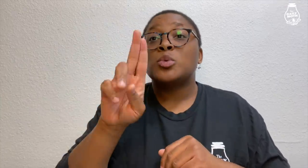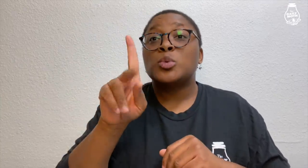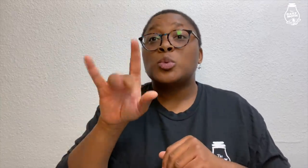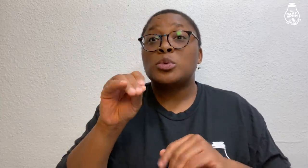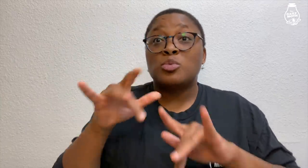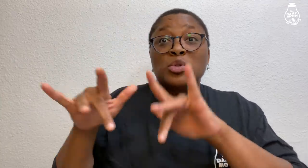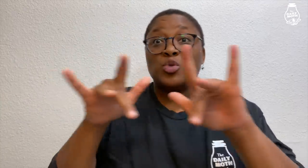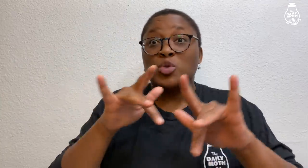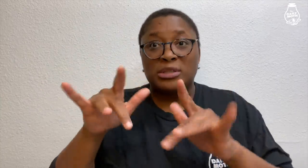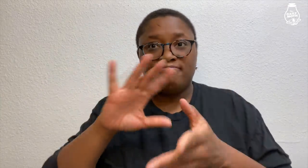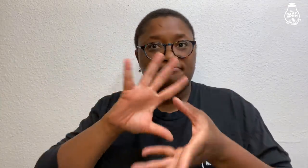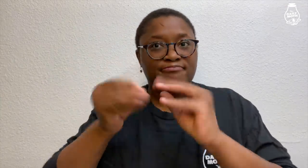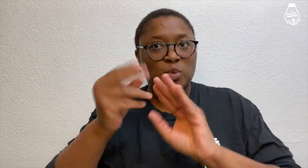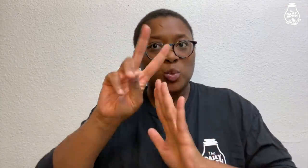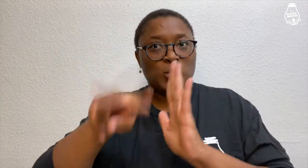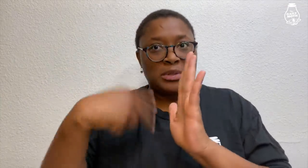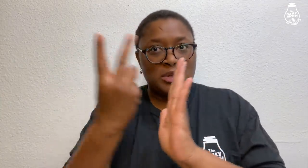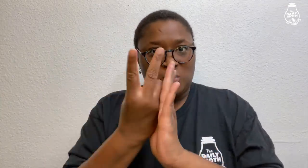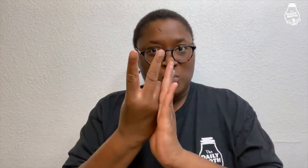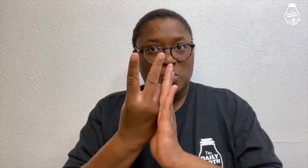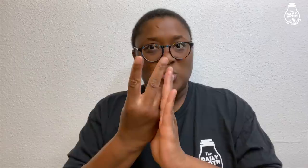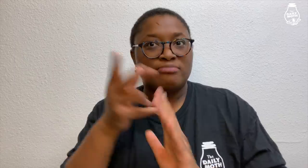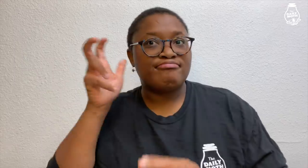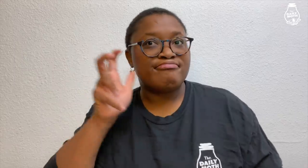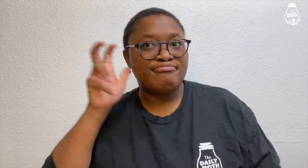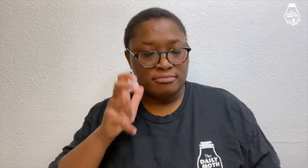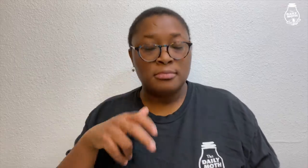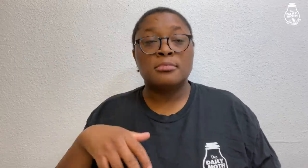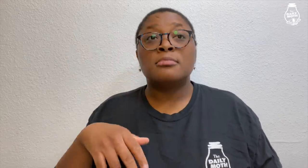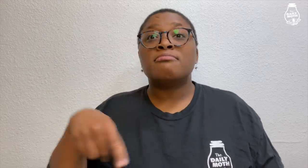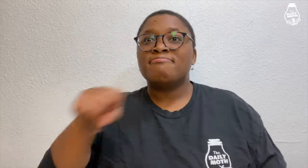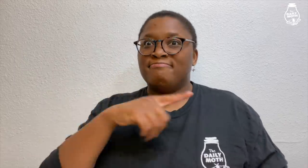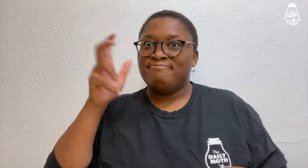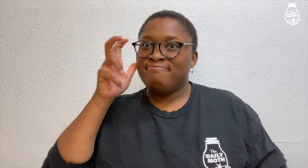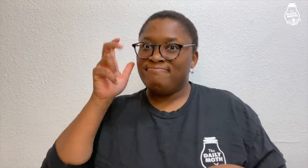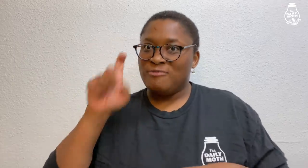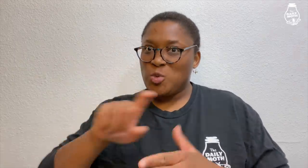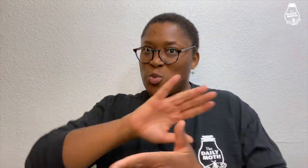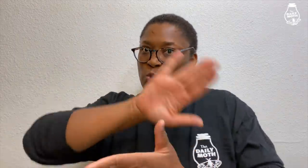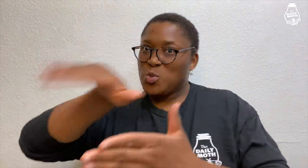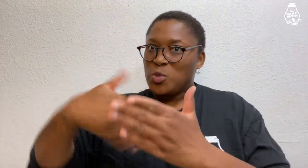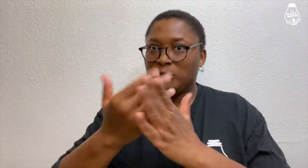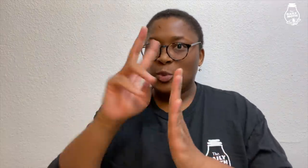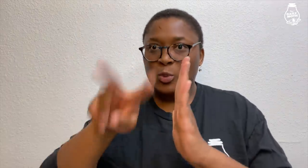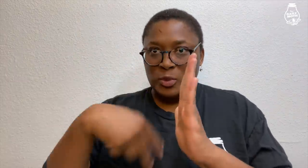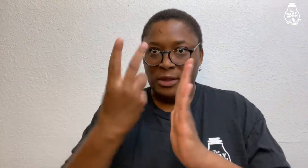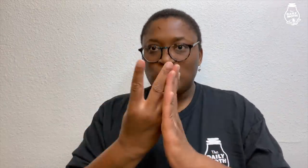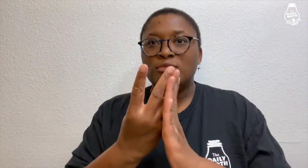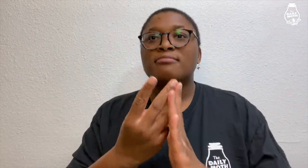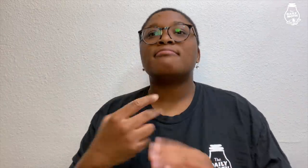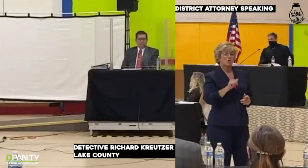The audio recording spanned two hours. We had to listen to it.